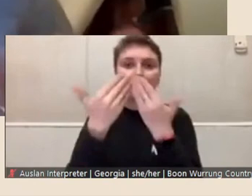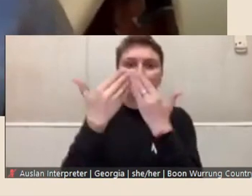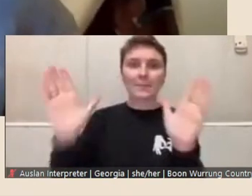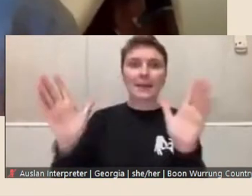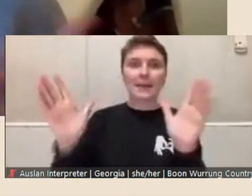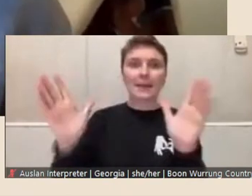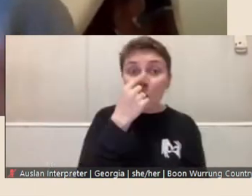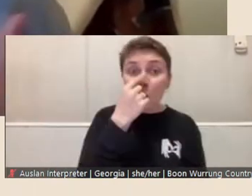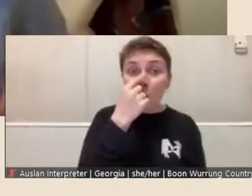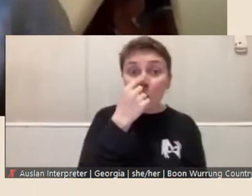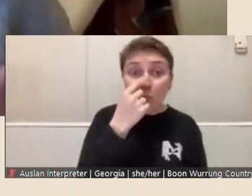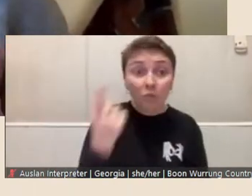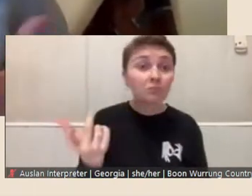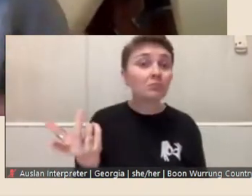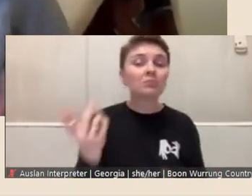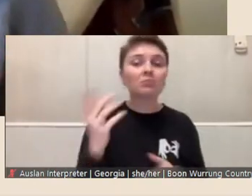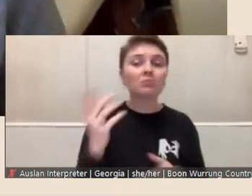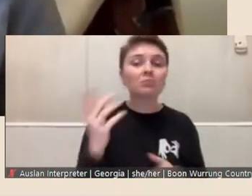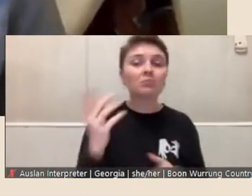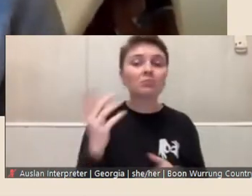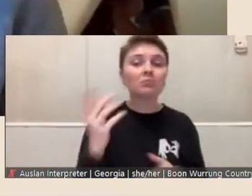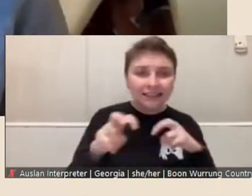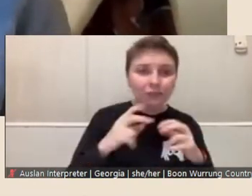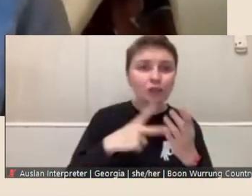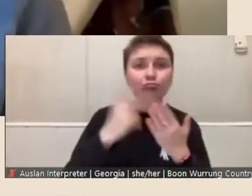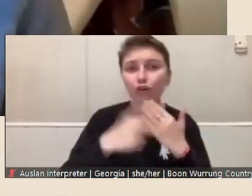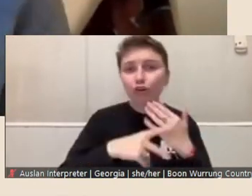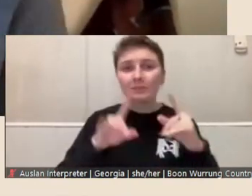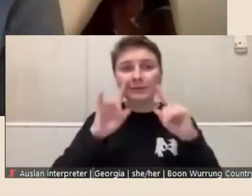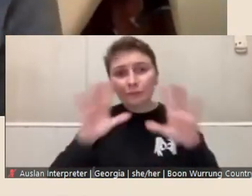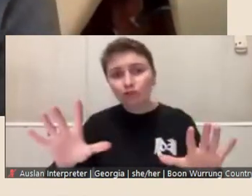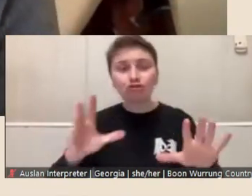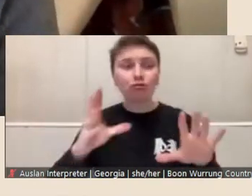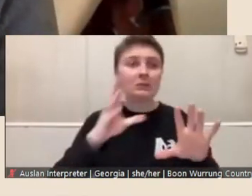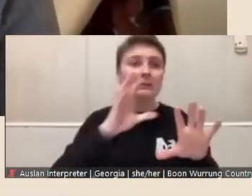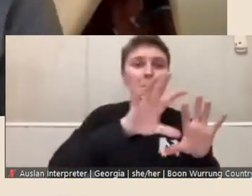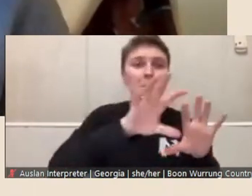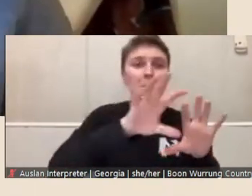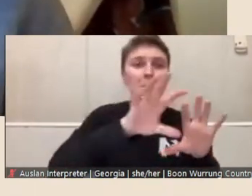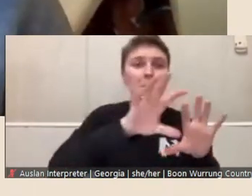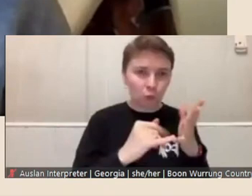an activity, a program, a display, an exhibition, some of the things that Suzie has mentioned, but that